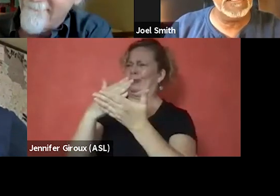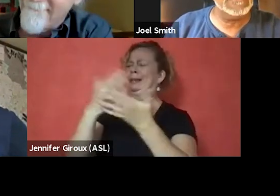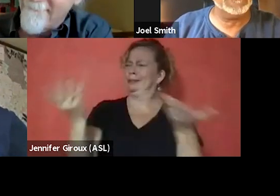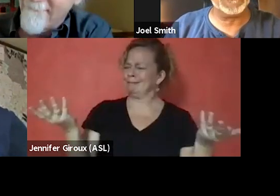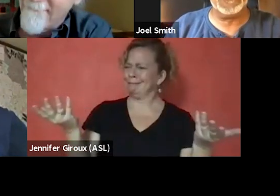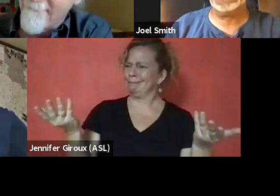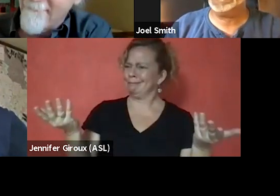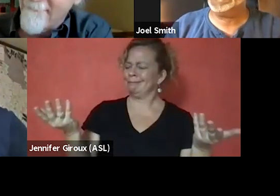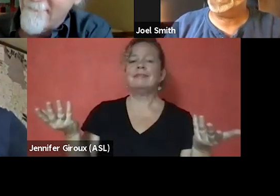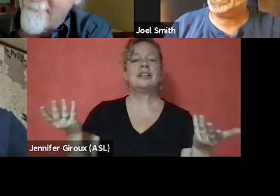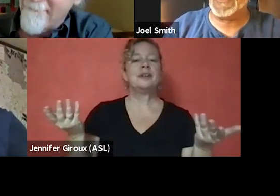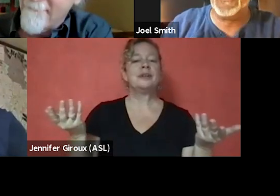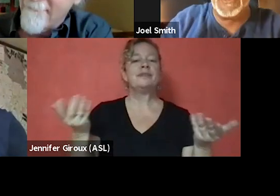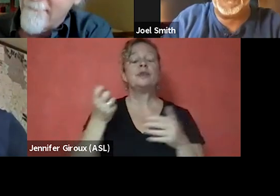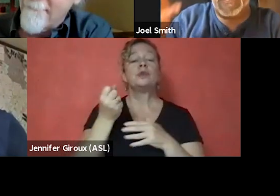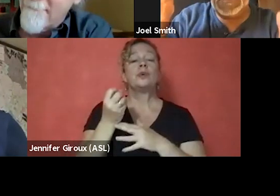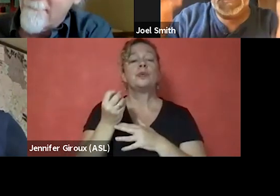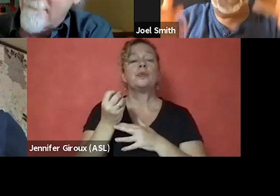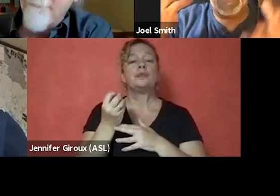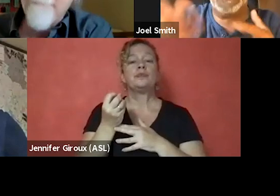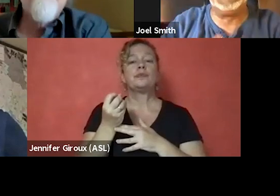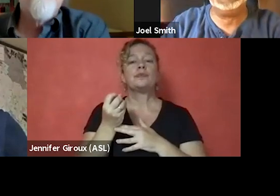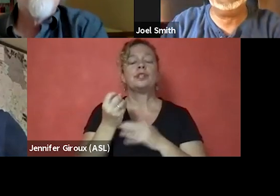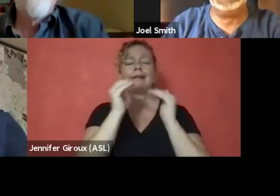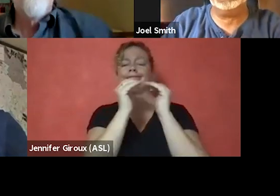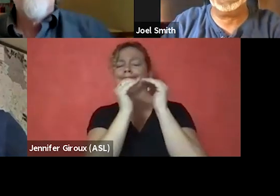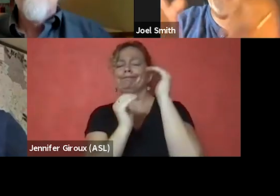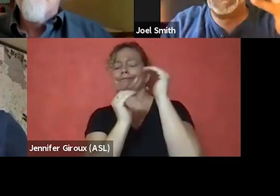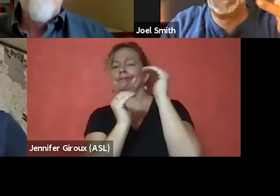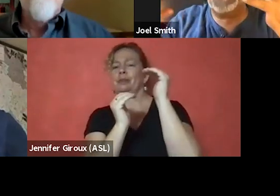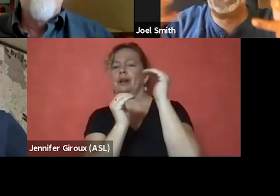So, there's that inequality of not enough people